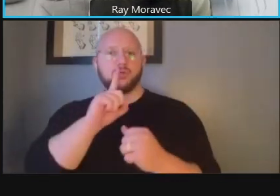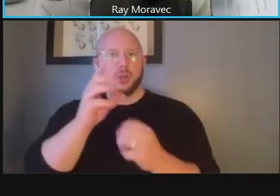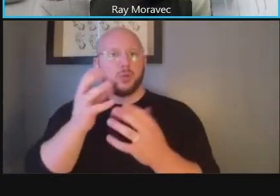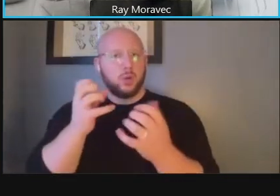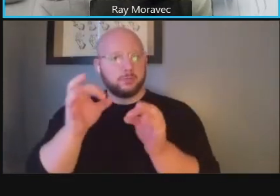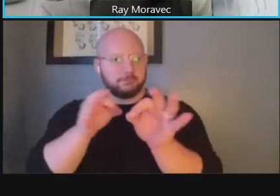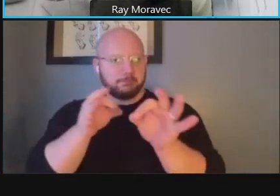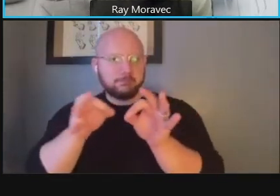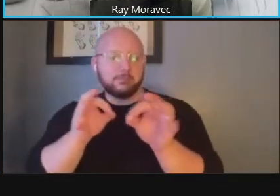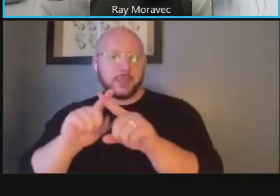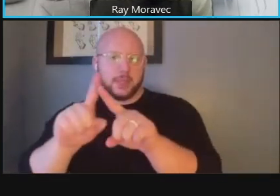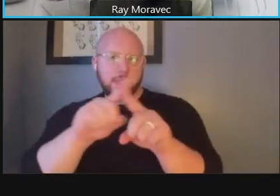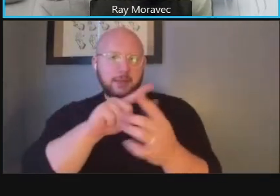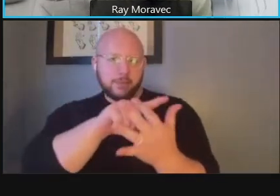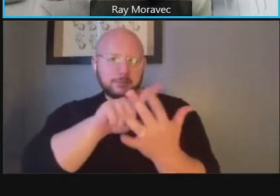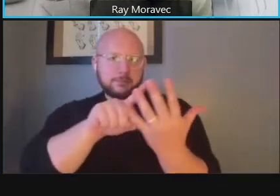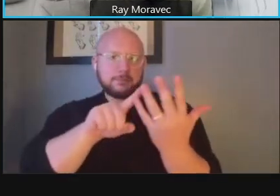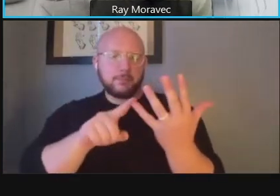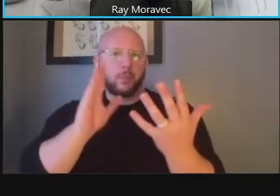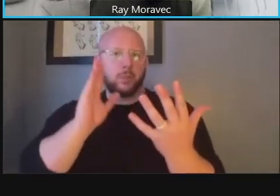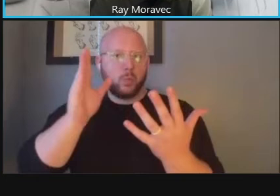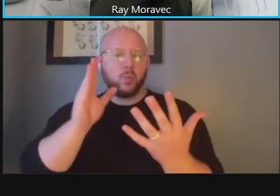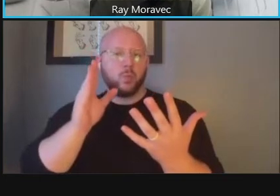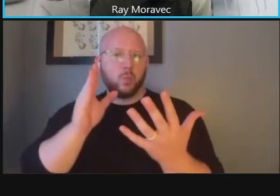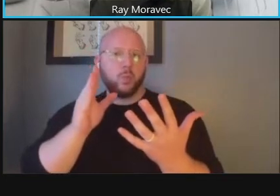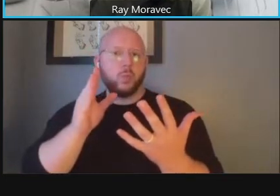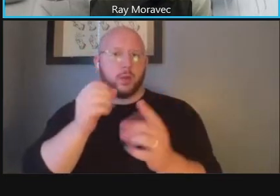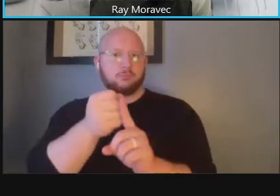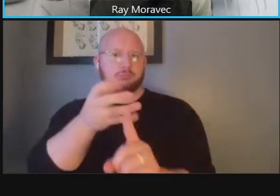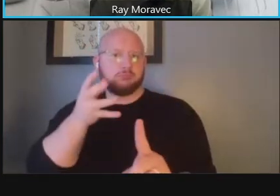elements that we're going to be looking at and the focus that we will be taking